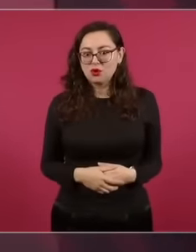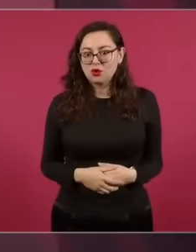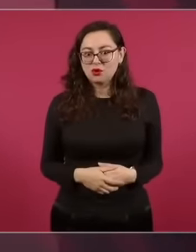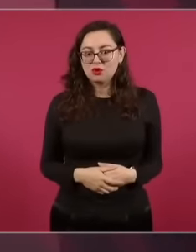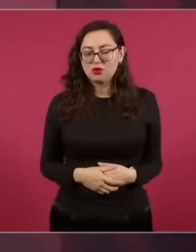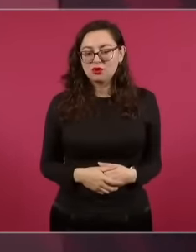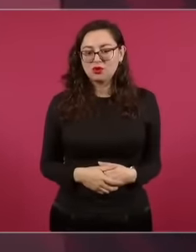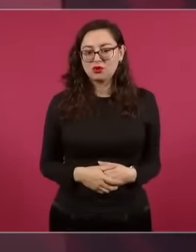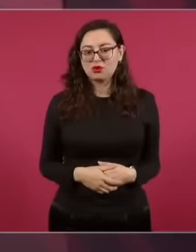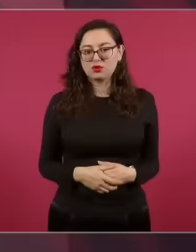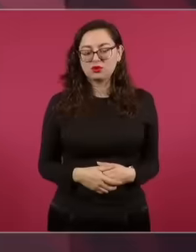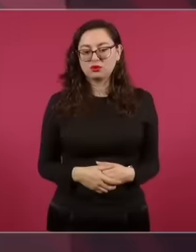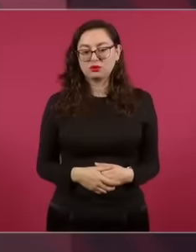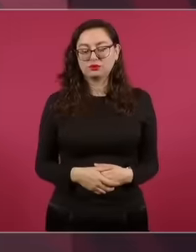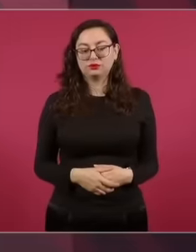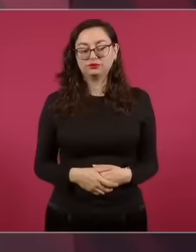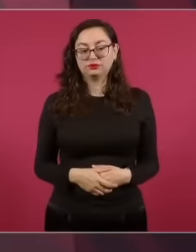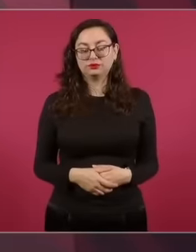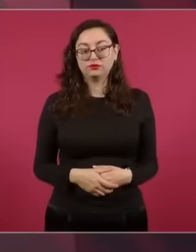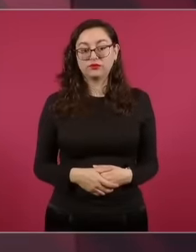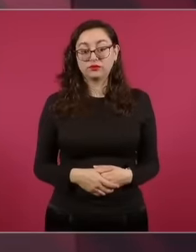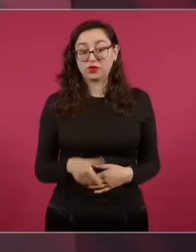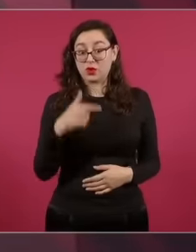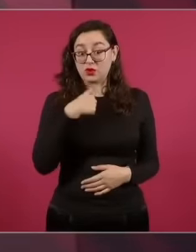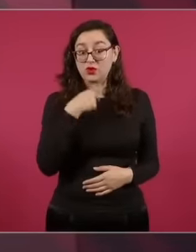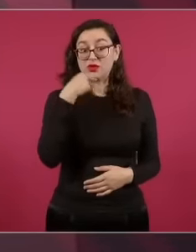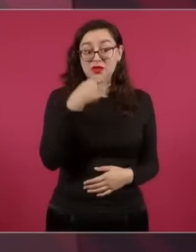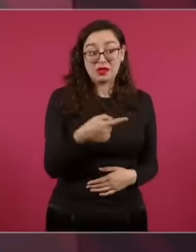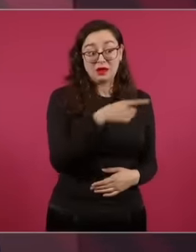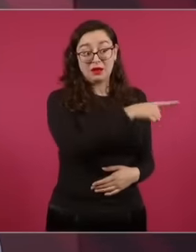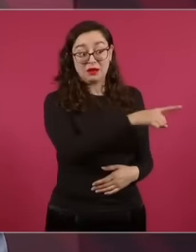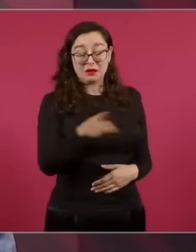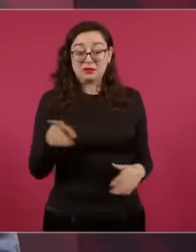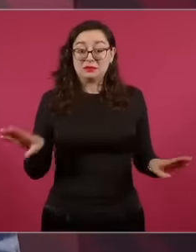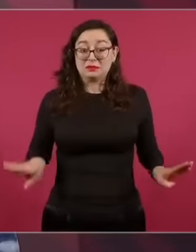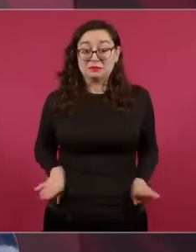distinguished